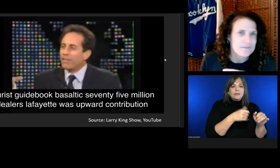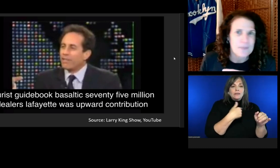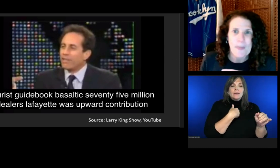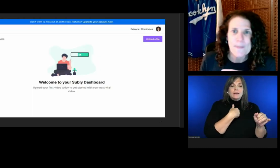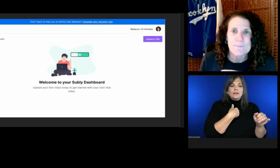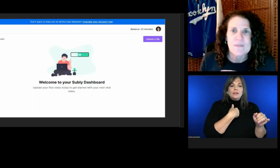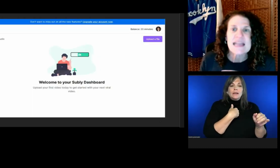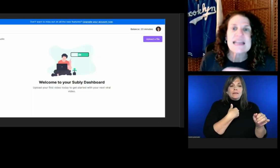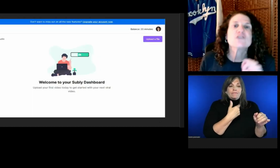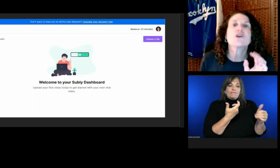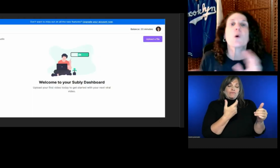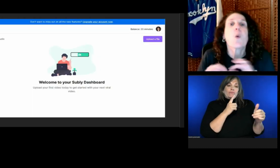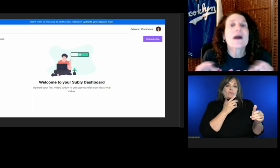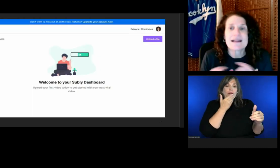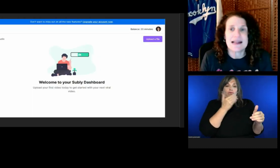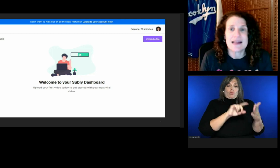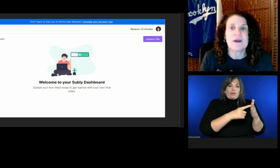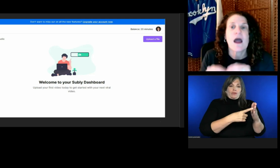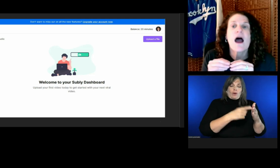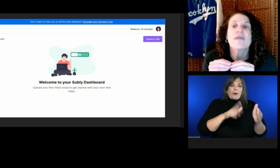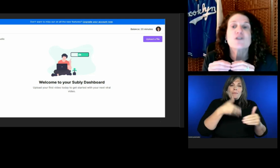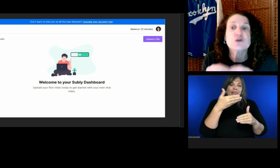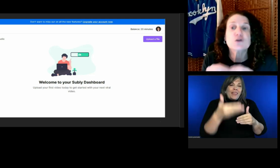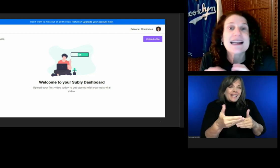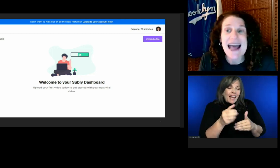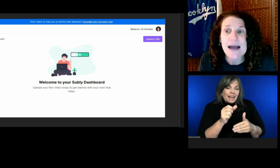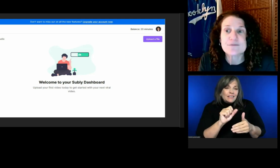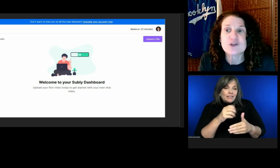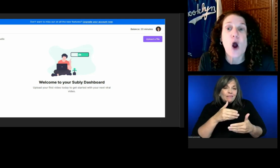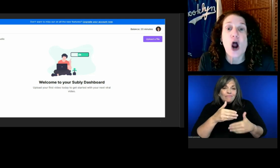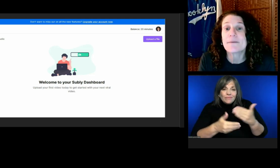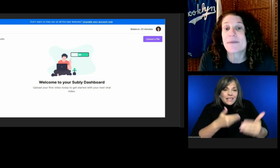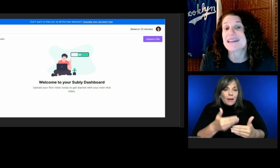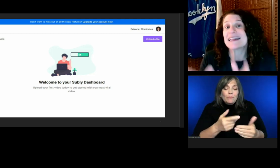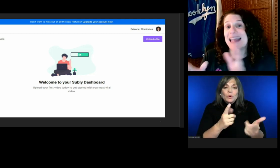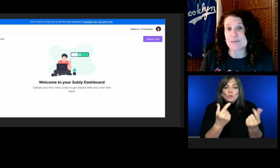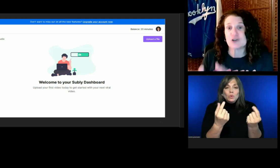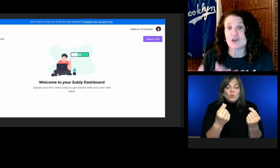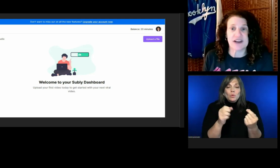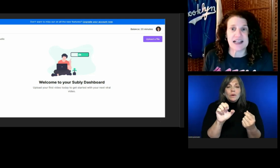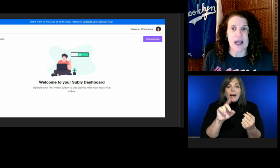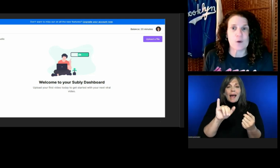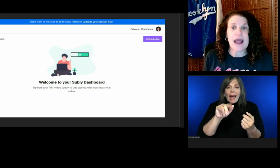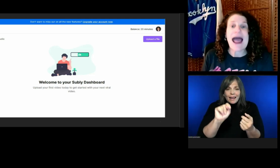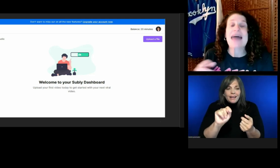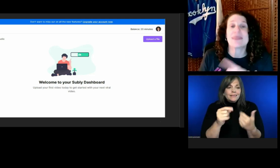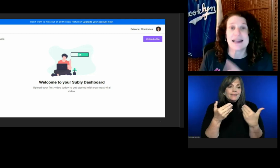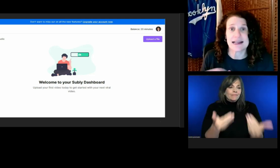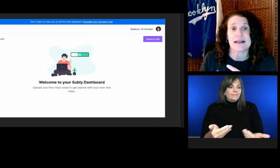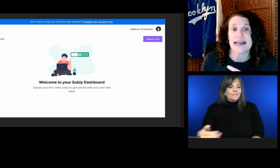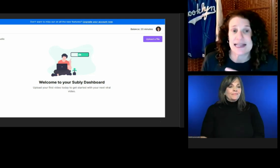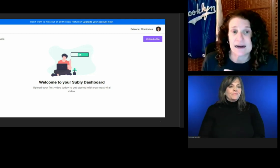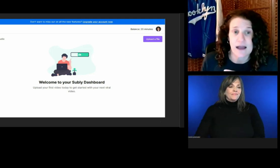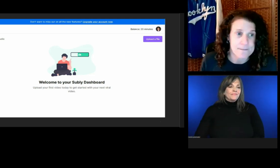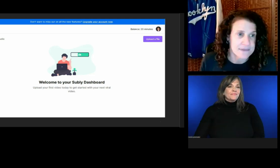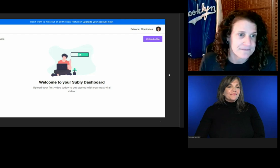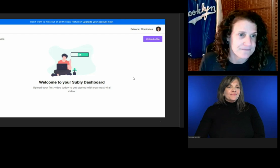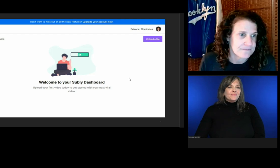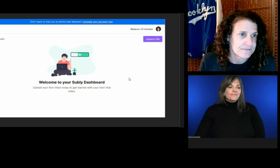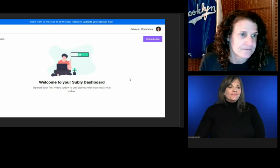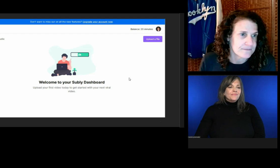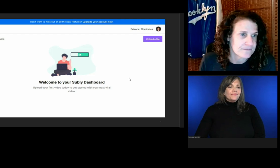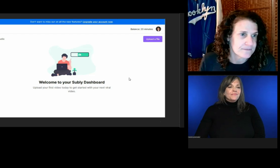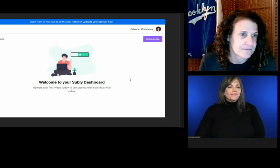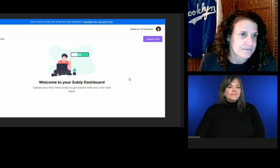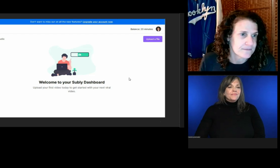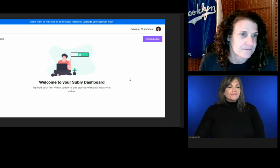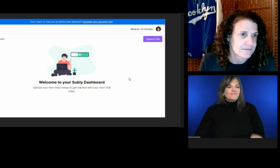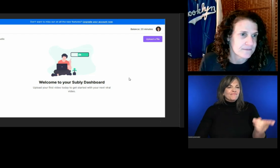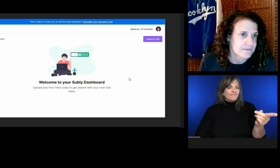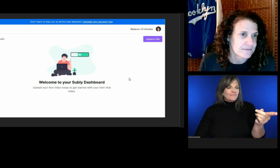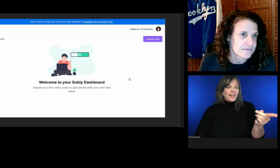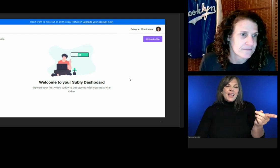Here's a quick tip for using an app to automatically caption the video and then cleaning it up.